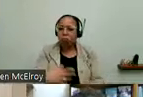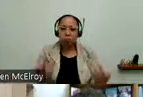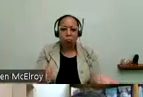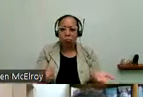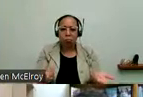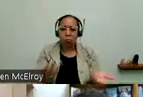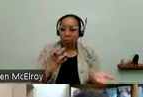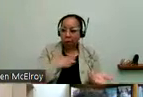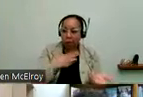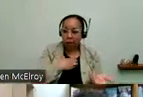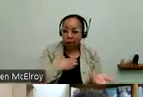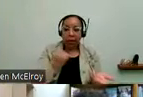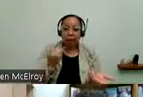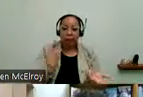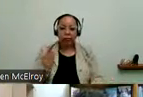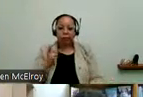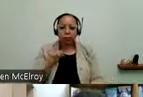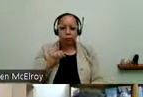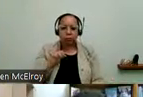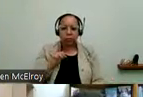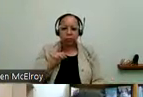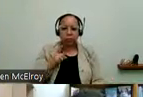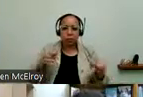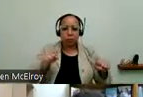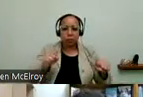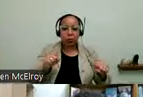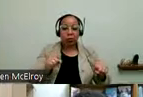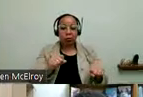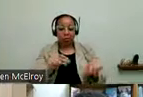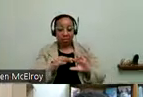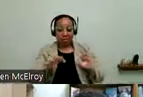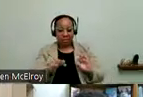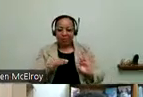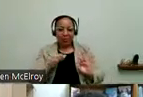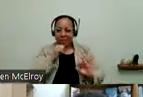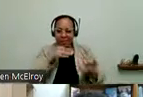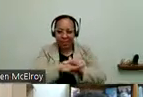Because the text was not accessibility. So braille was added